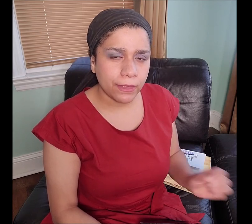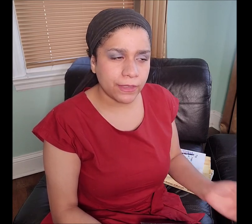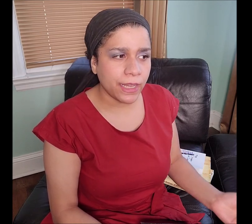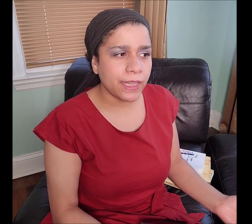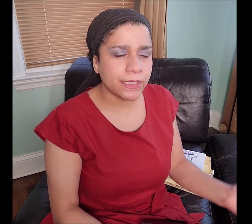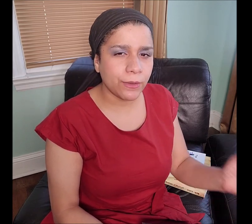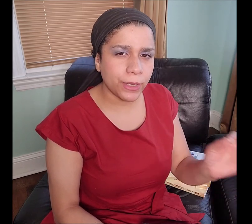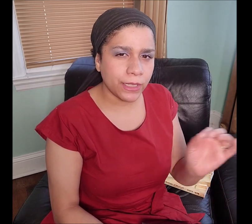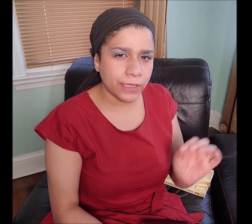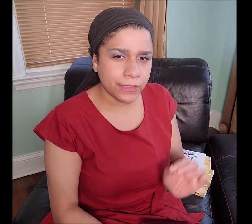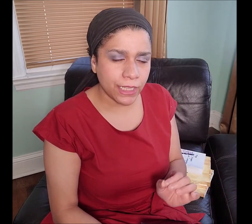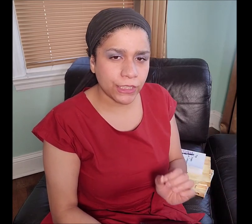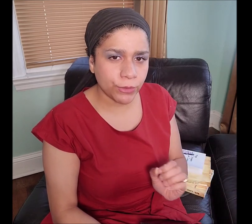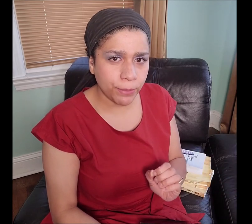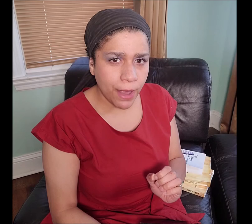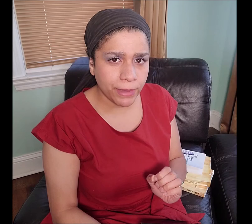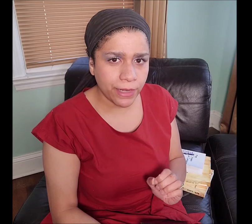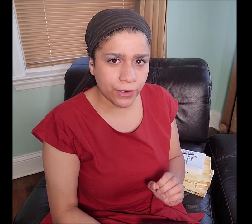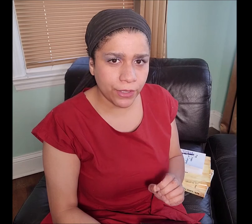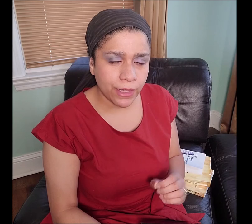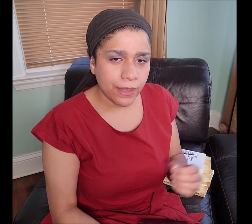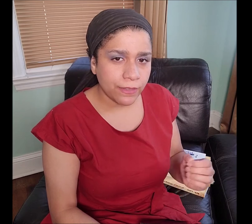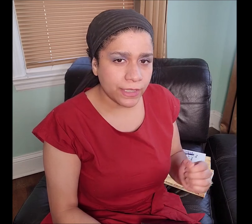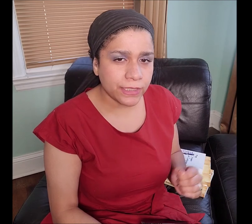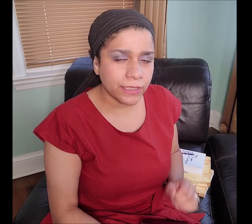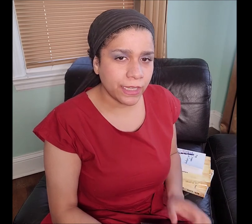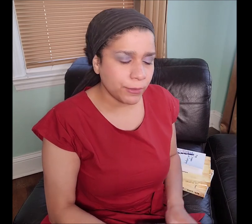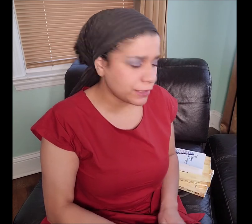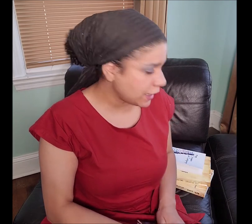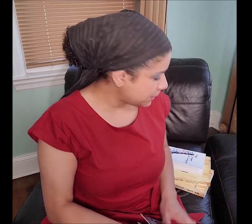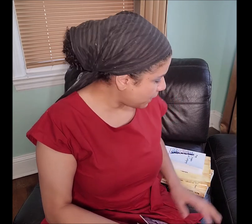The days when his sons repopulated the earth. This is the language they spoke.